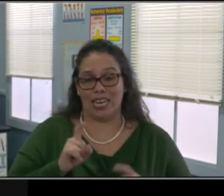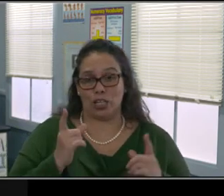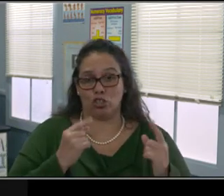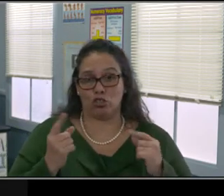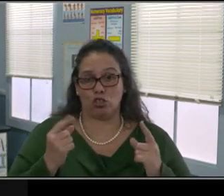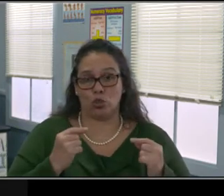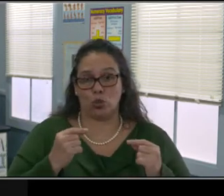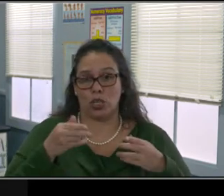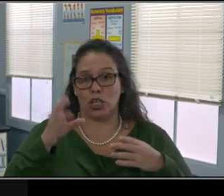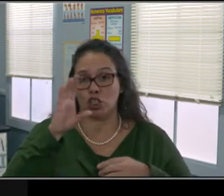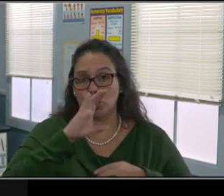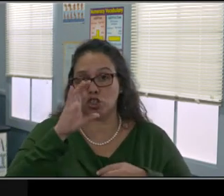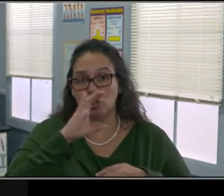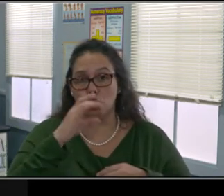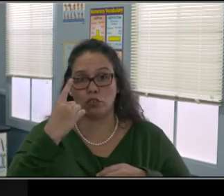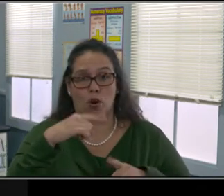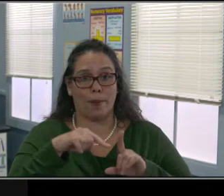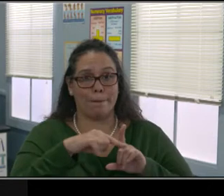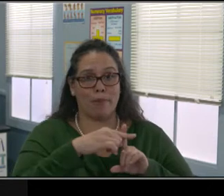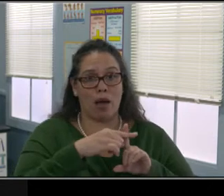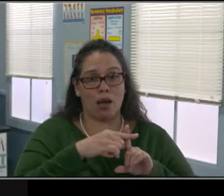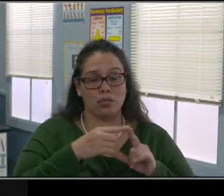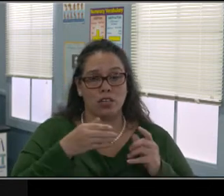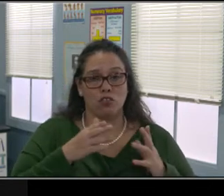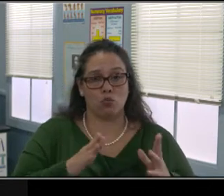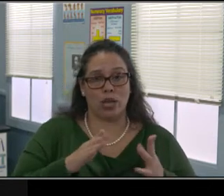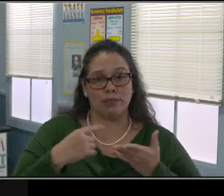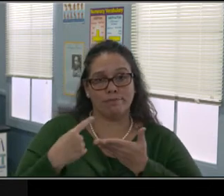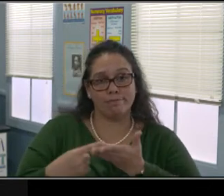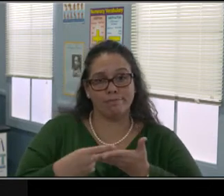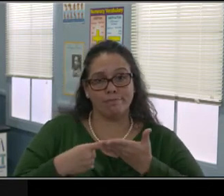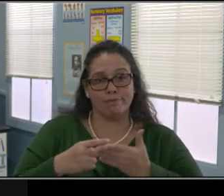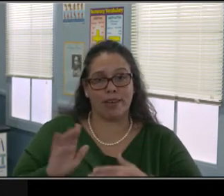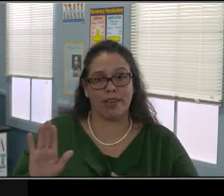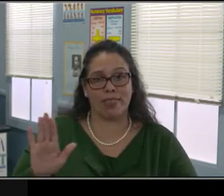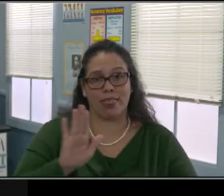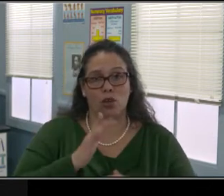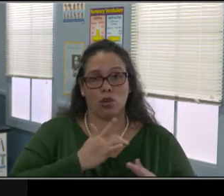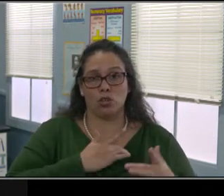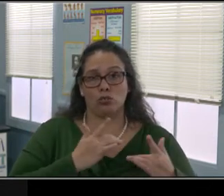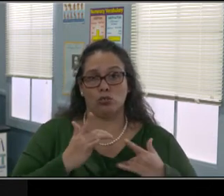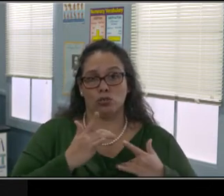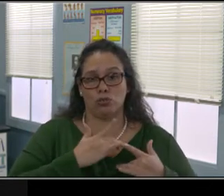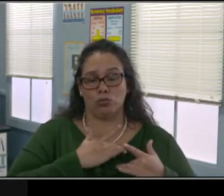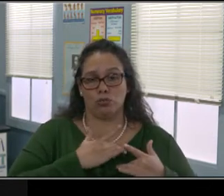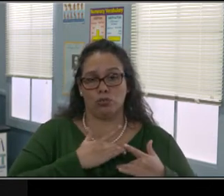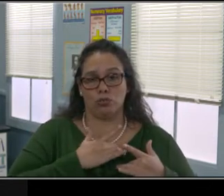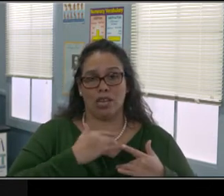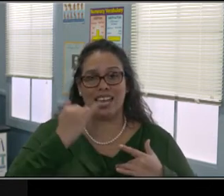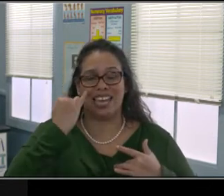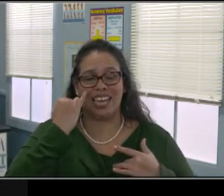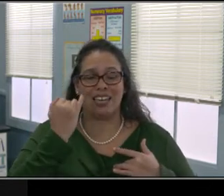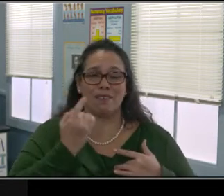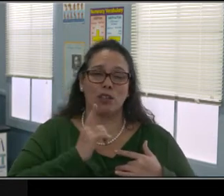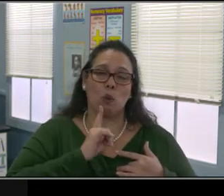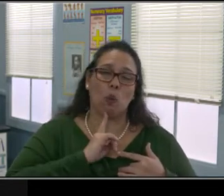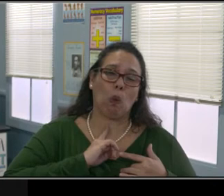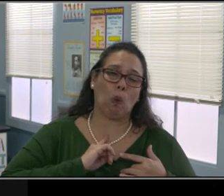And when I am empathic listening, I've got to remove all distractions. Turn off the TV, put down the dishes